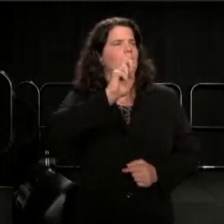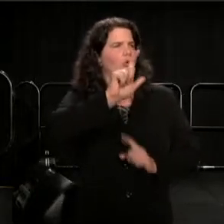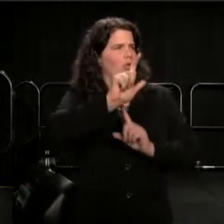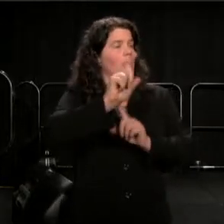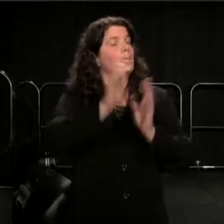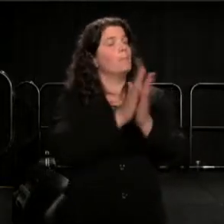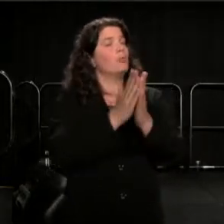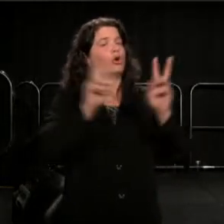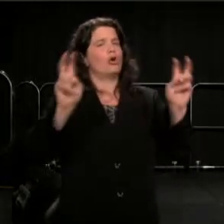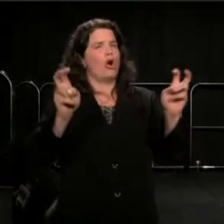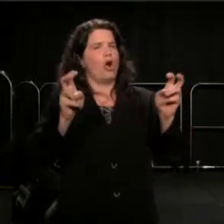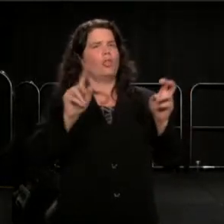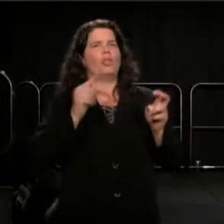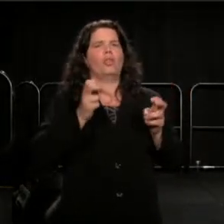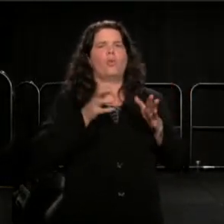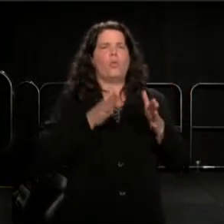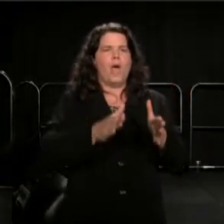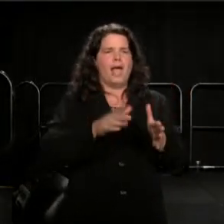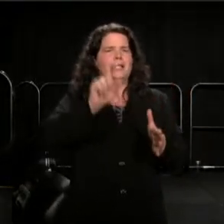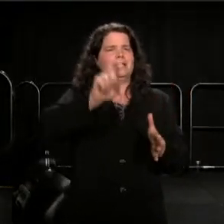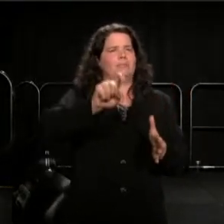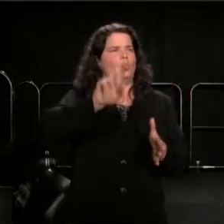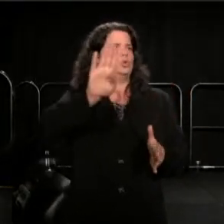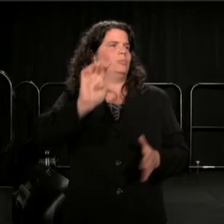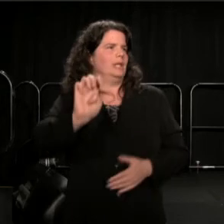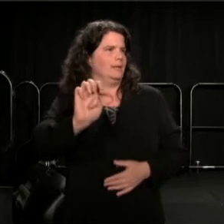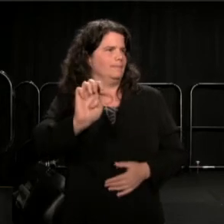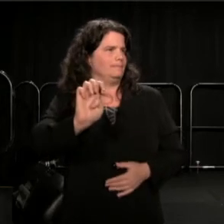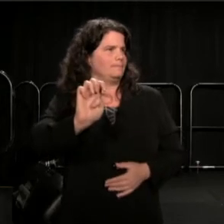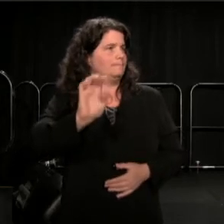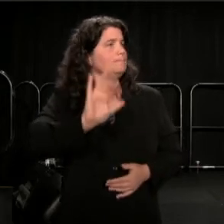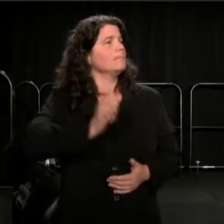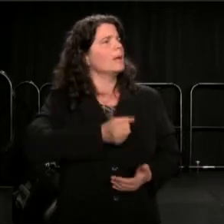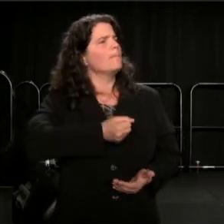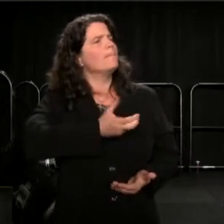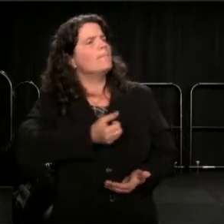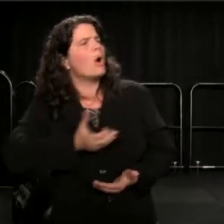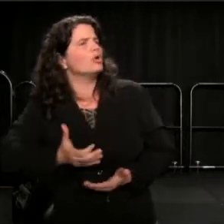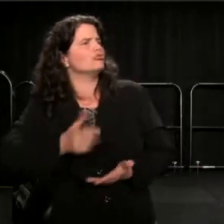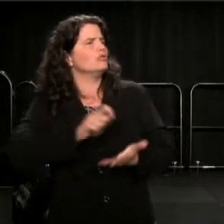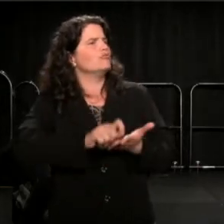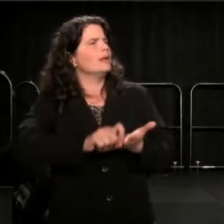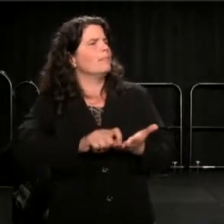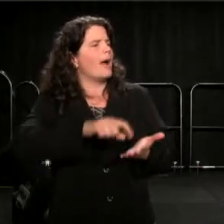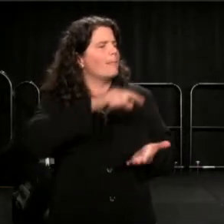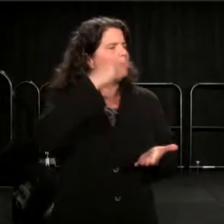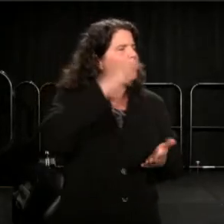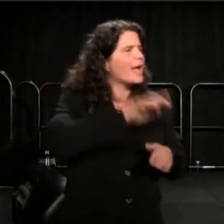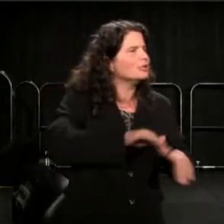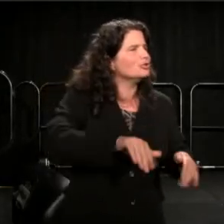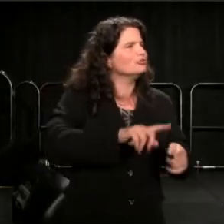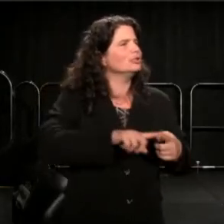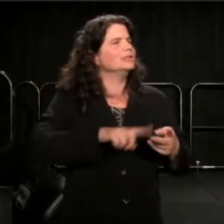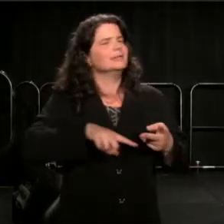And it was poetry in things written by little black children, Mexican, Puerto Rican children, land of the free, home of the brave.